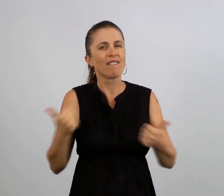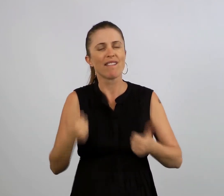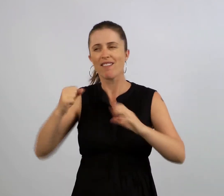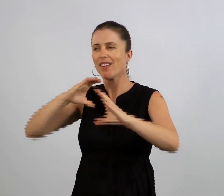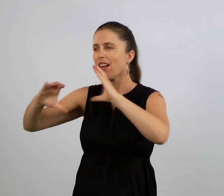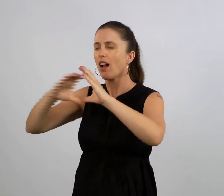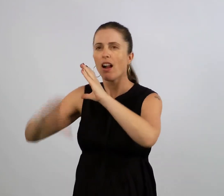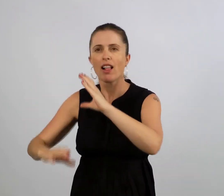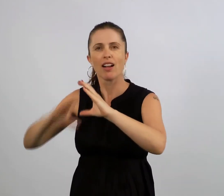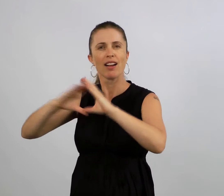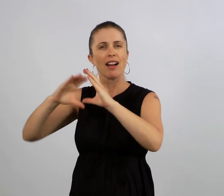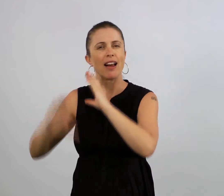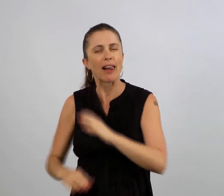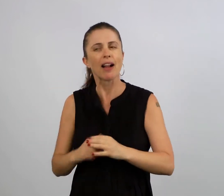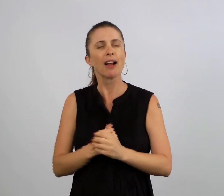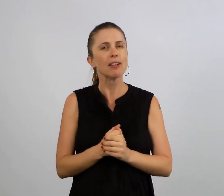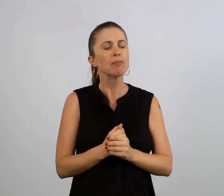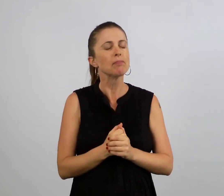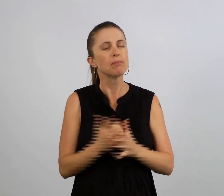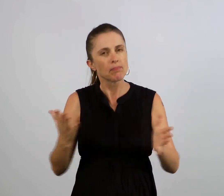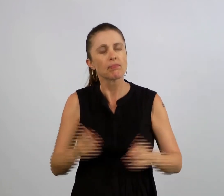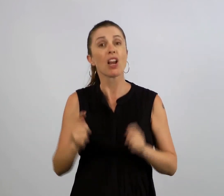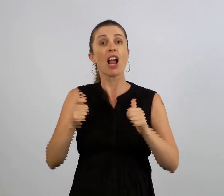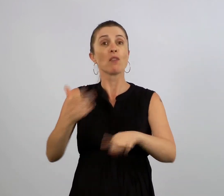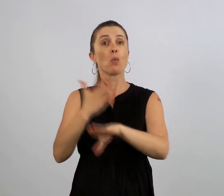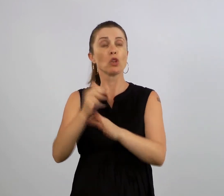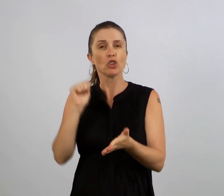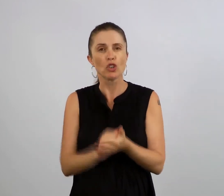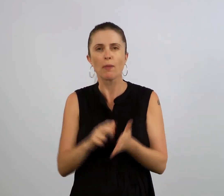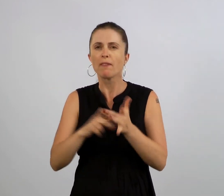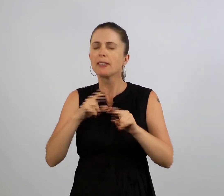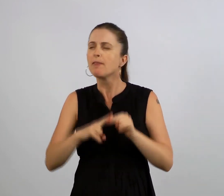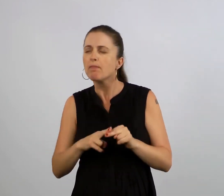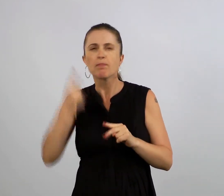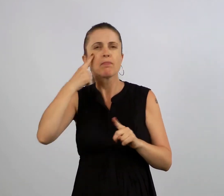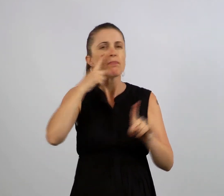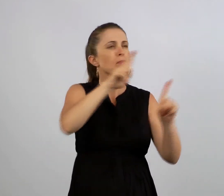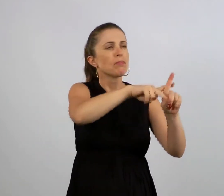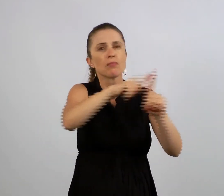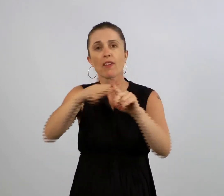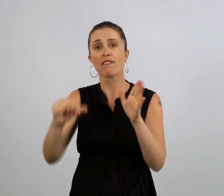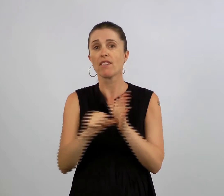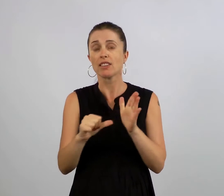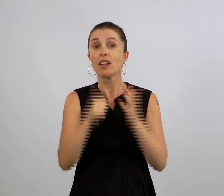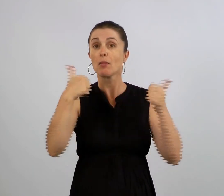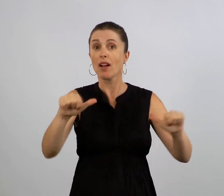That they came across a lot of barriers to communication. After the workshop, Vicdeaf decided to apply for funding and was successful.